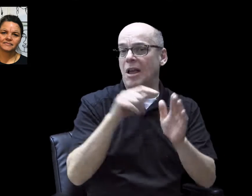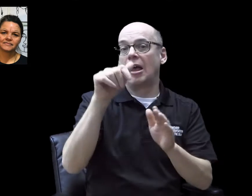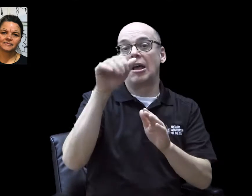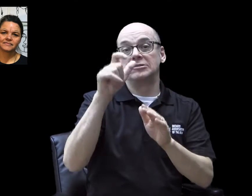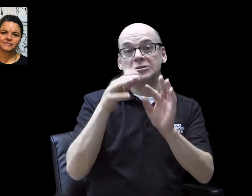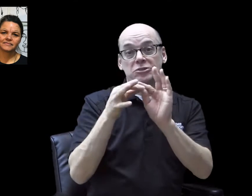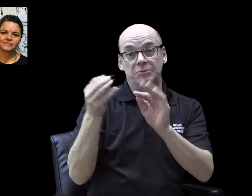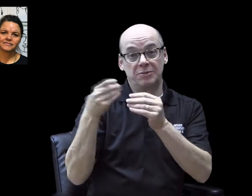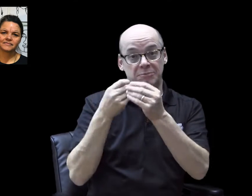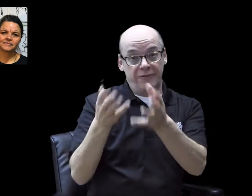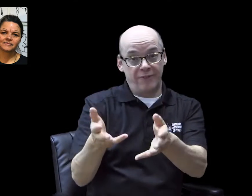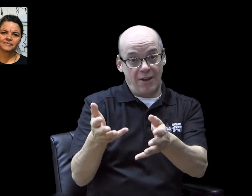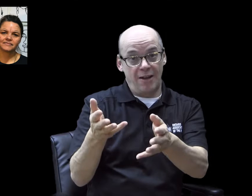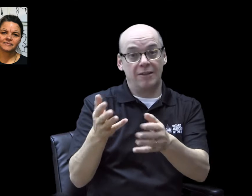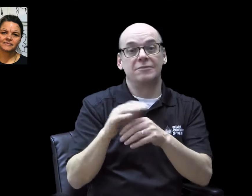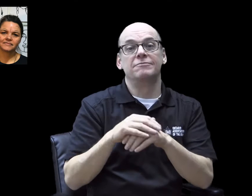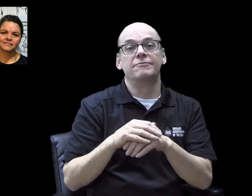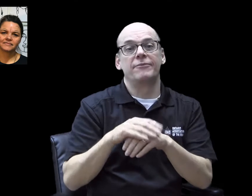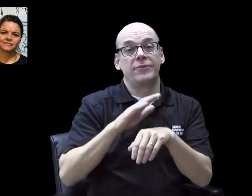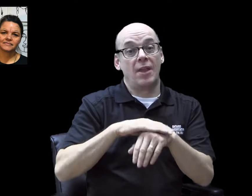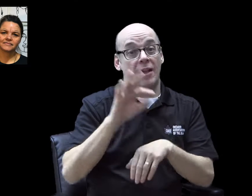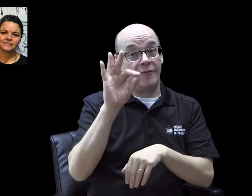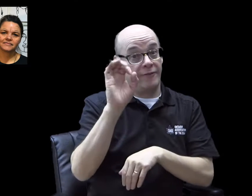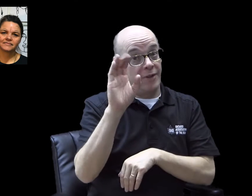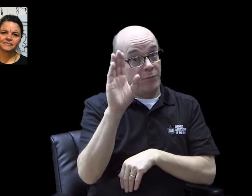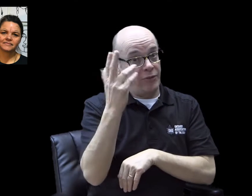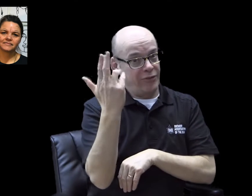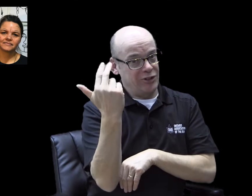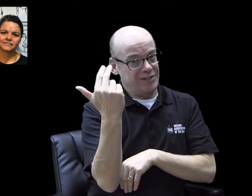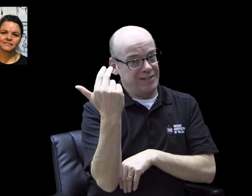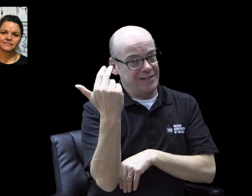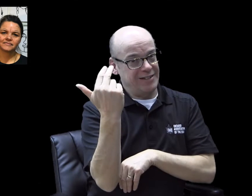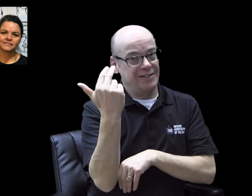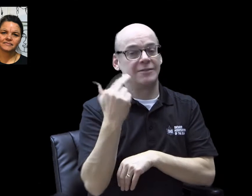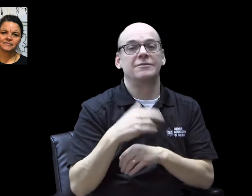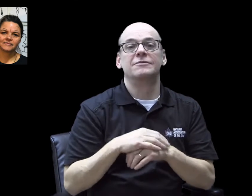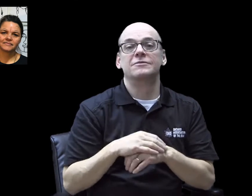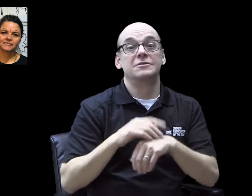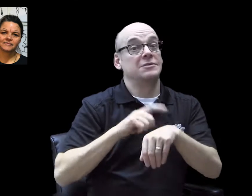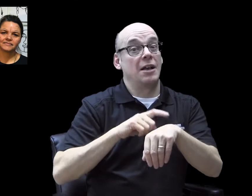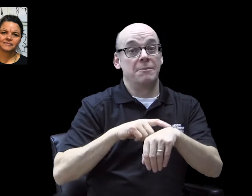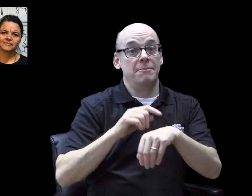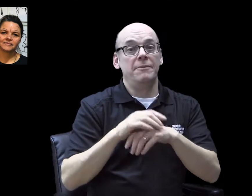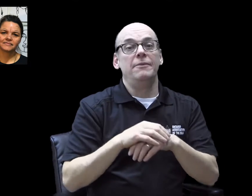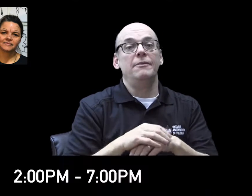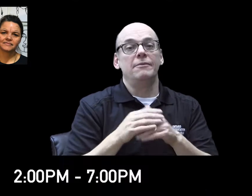ASL interpreted performances offered on Feb 13 at 2:40pm, 3:20pm, 5:30pm & 6:10pm.